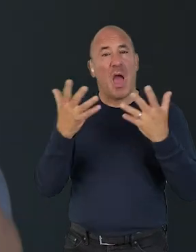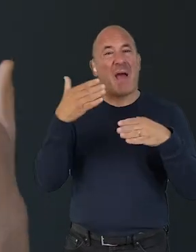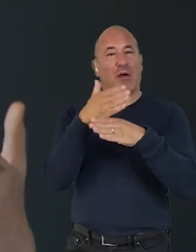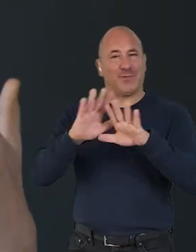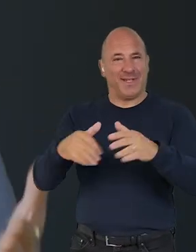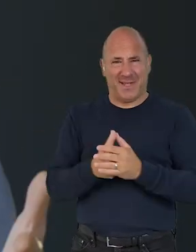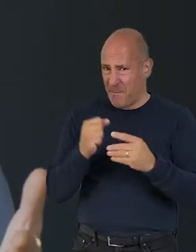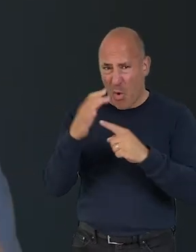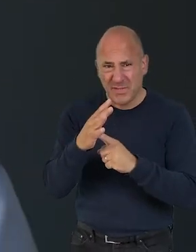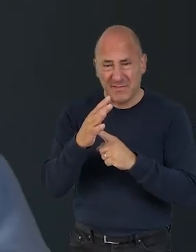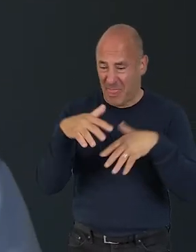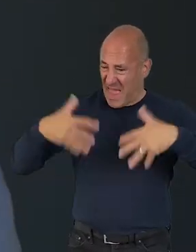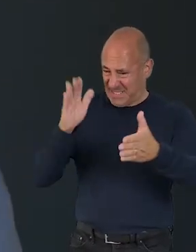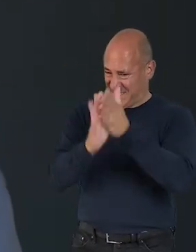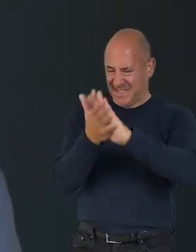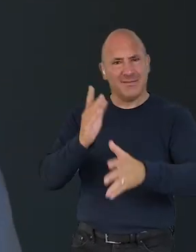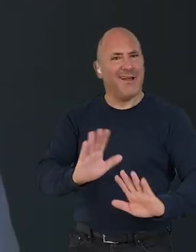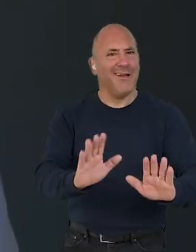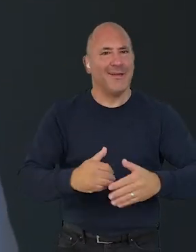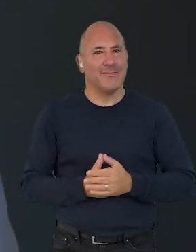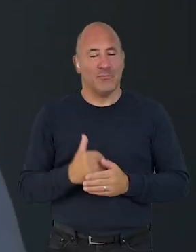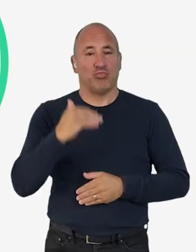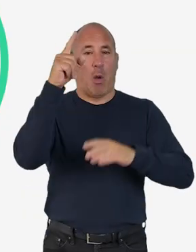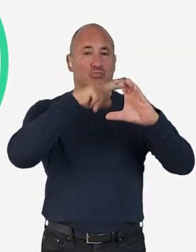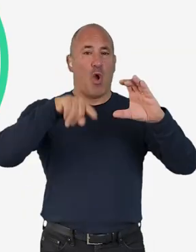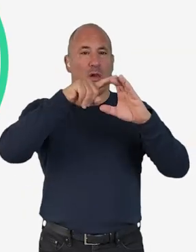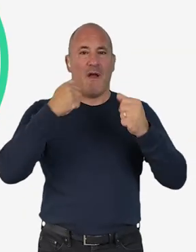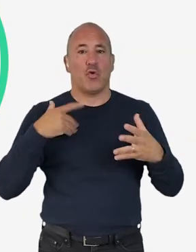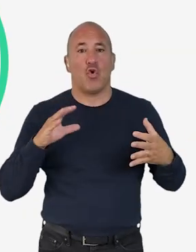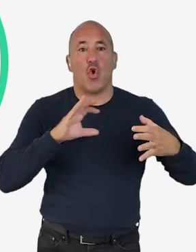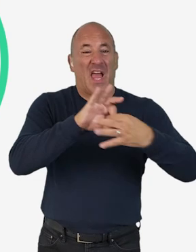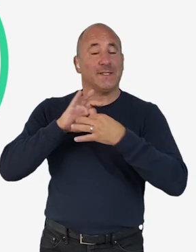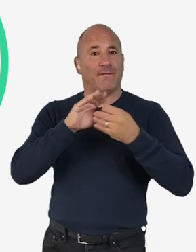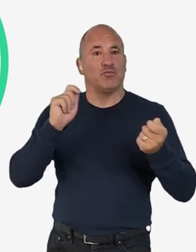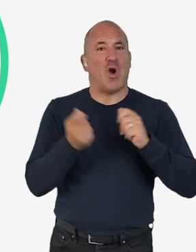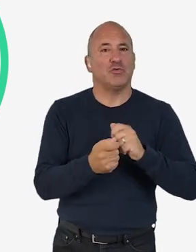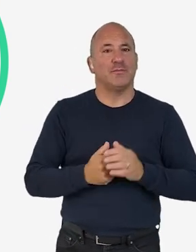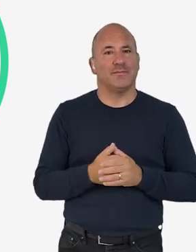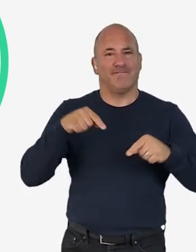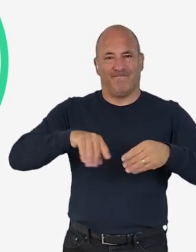They are very important, but definitely not the be all and end all. In the top circle, we have collective change.